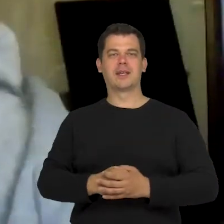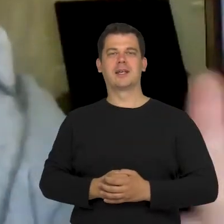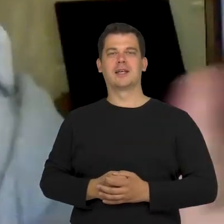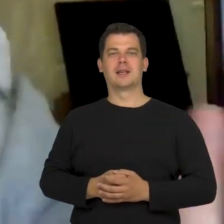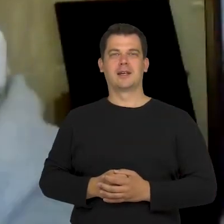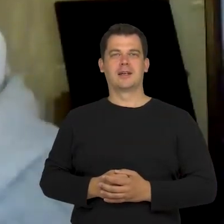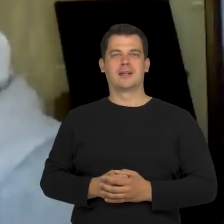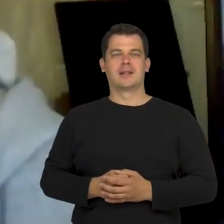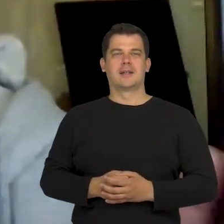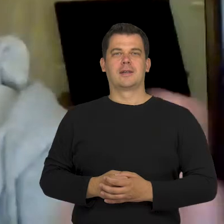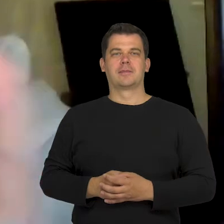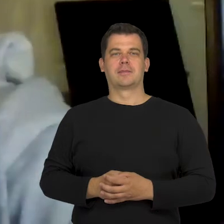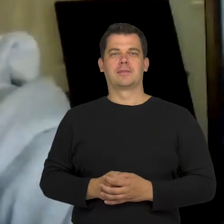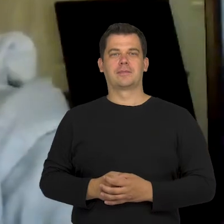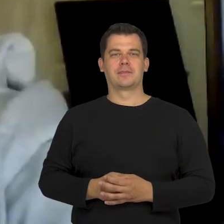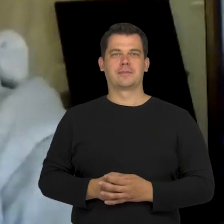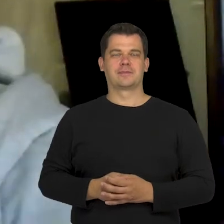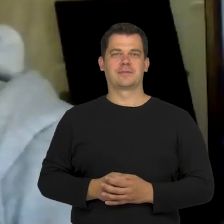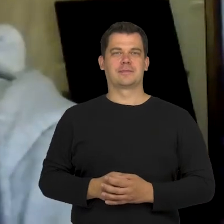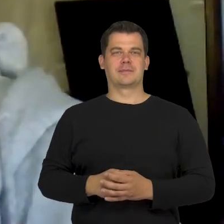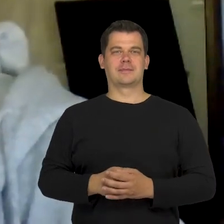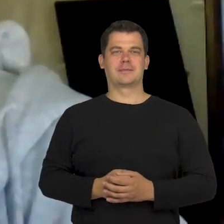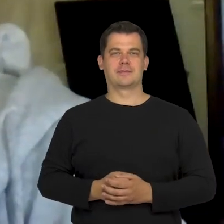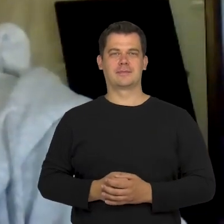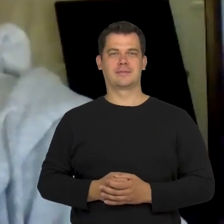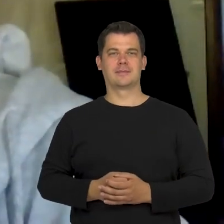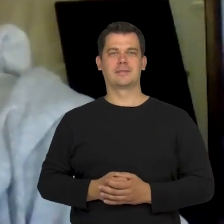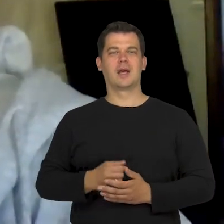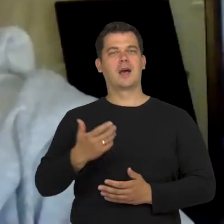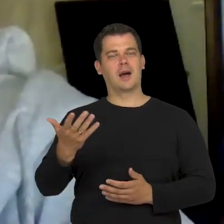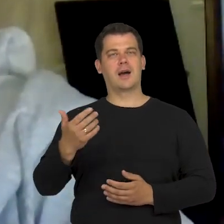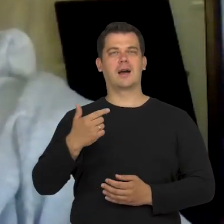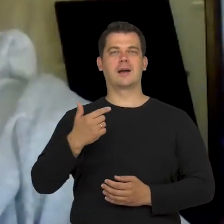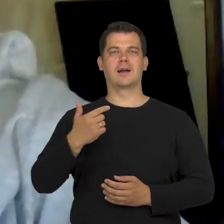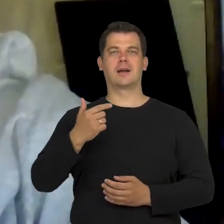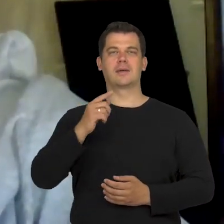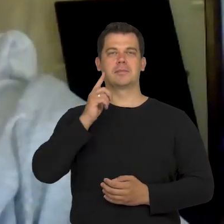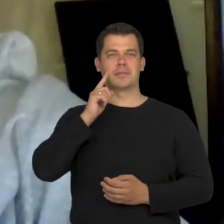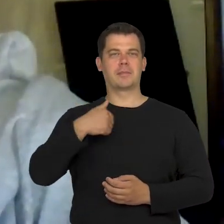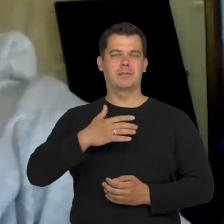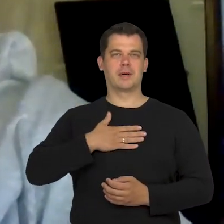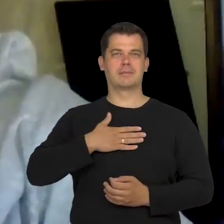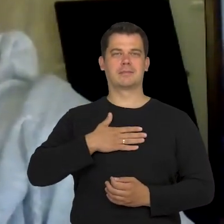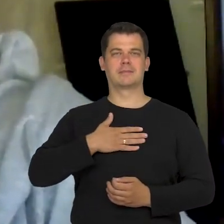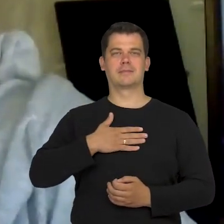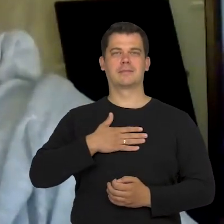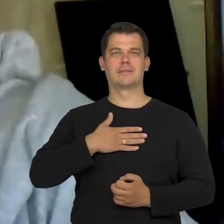but this will be my summary and reflection. I have a bit different story to tell